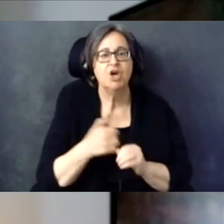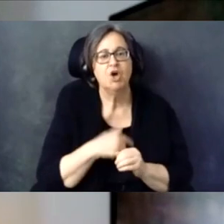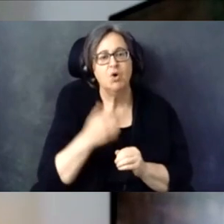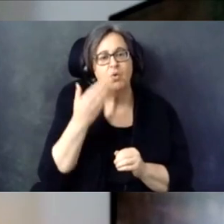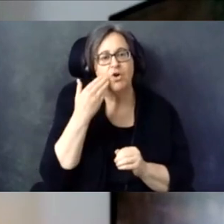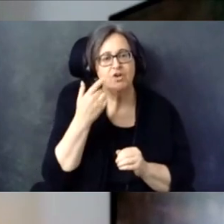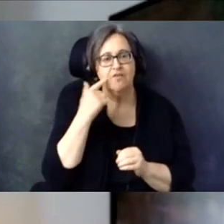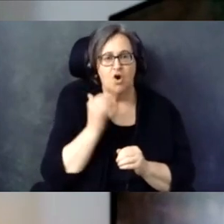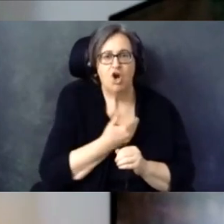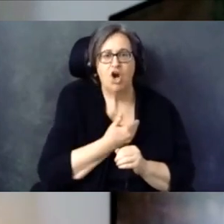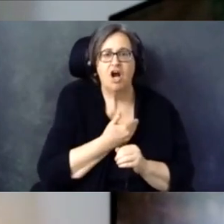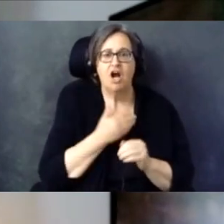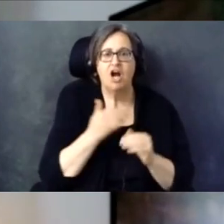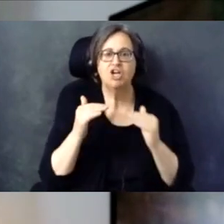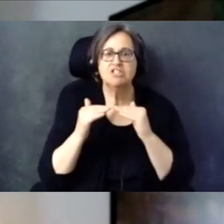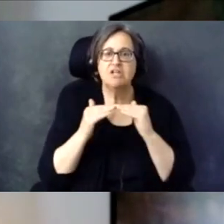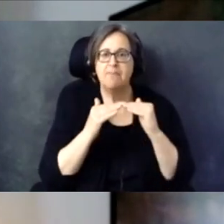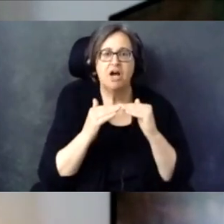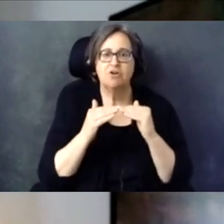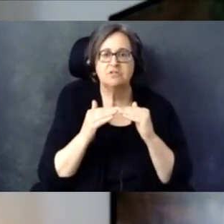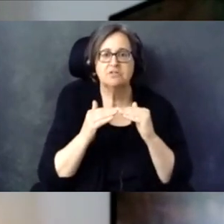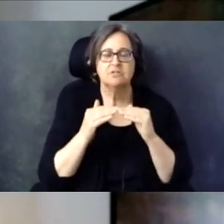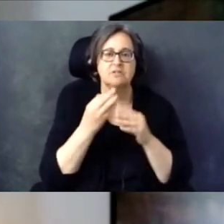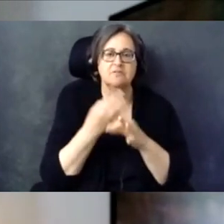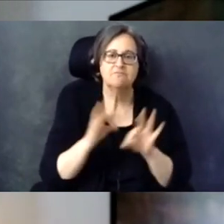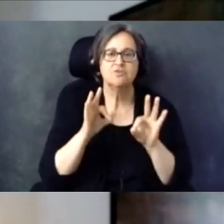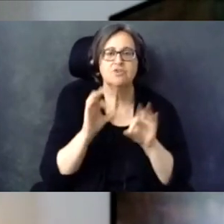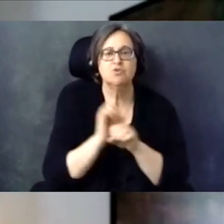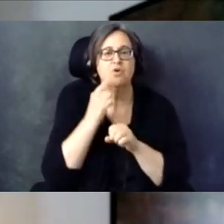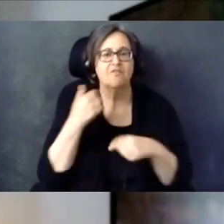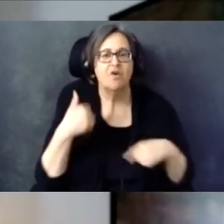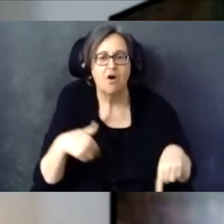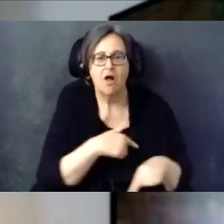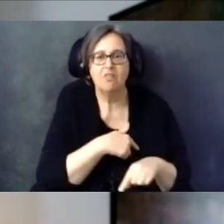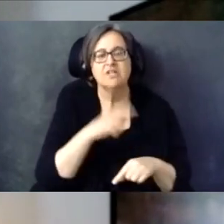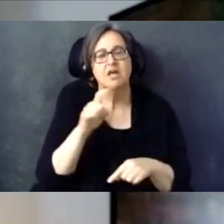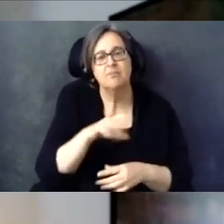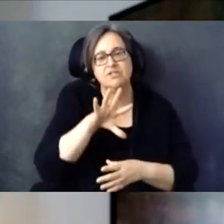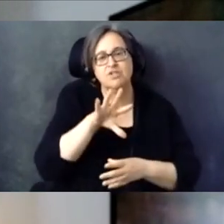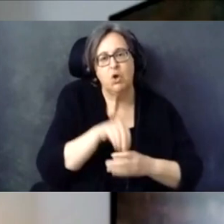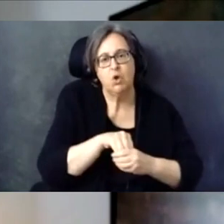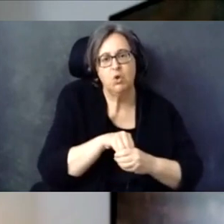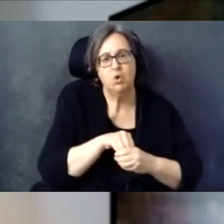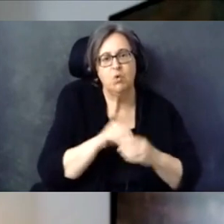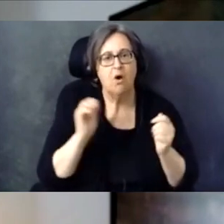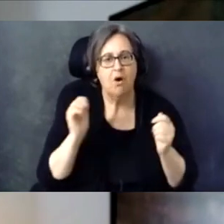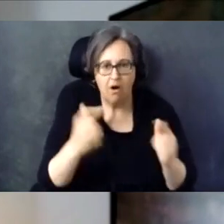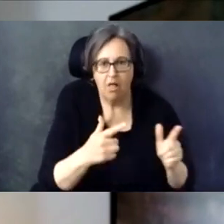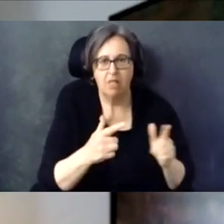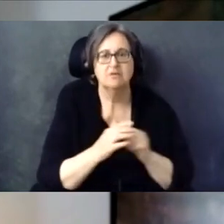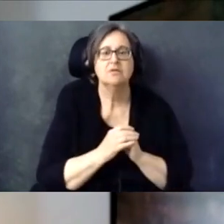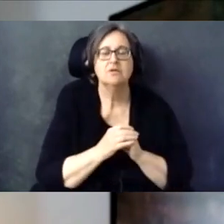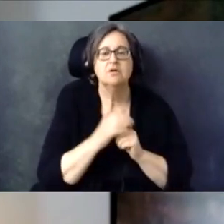We know that for our democracy to work for all of us, it must include us all.